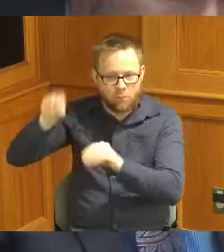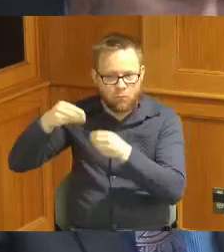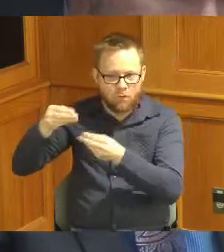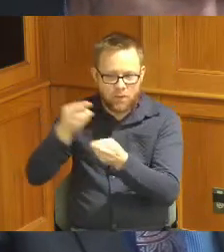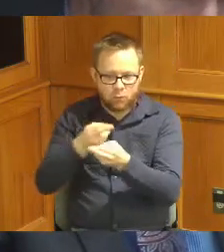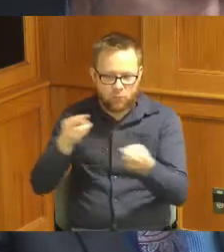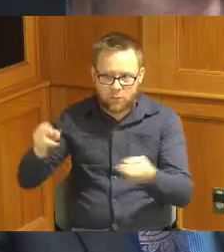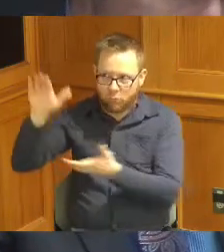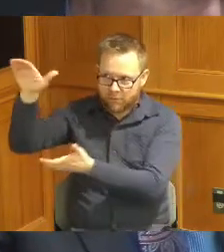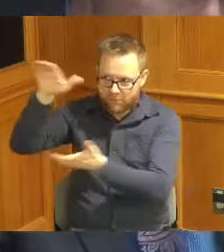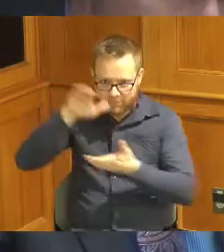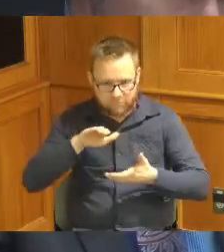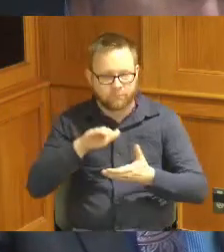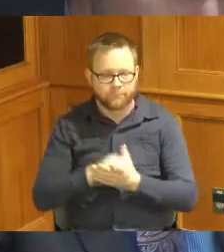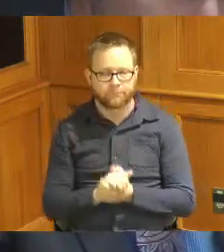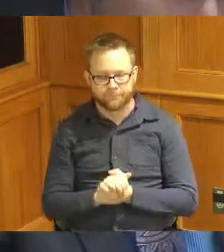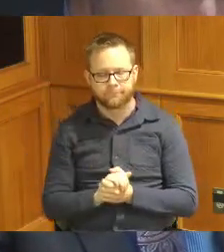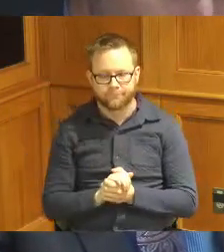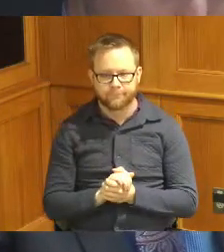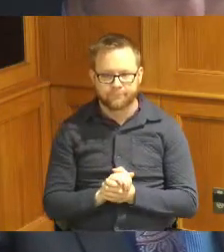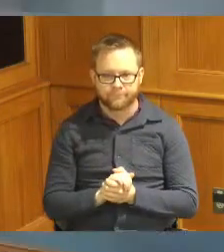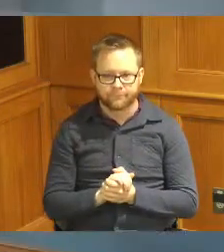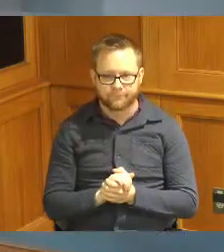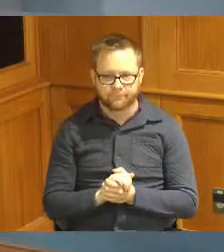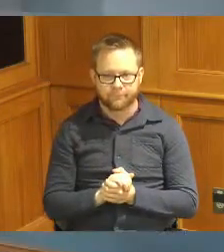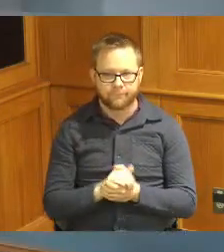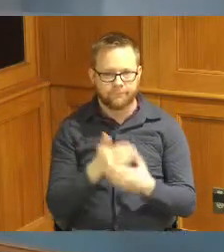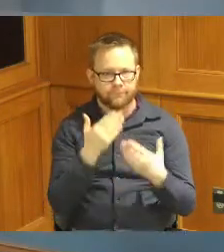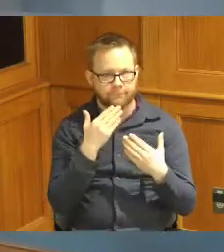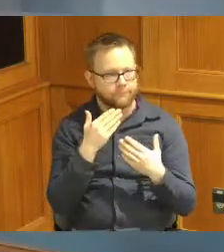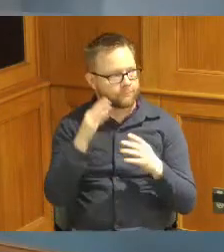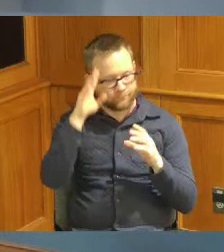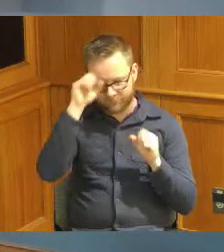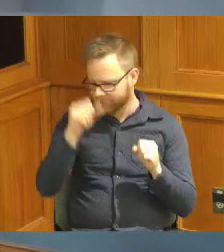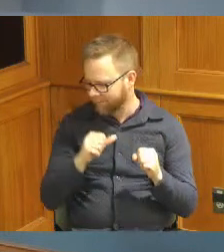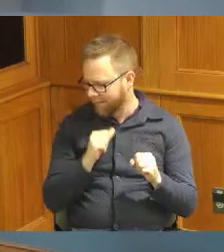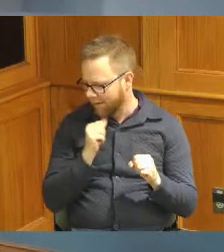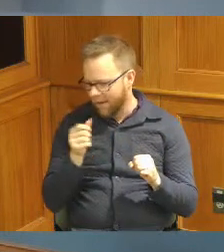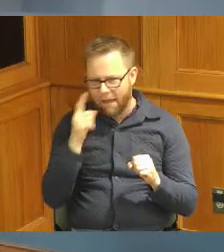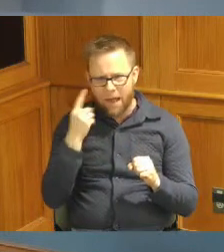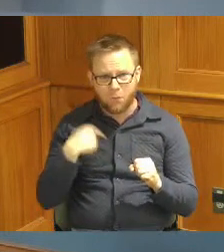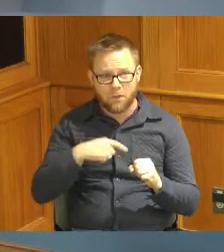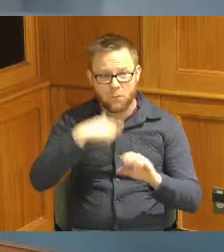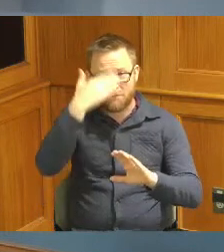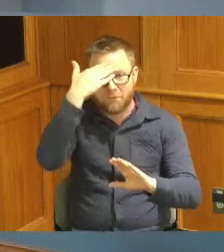partnership with all of them in the room yes thank you I don't think we forget we forget to mention